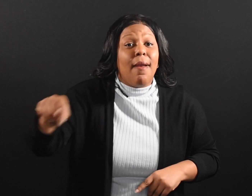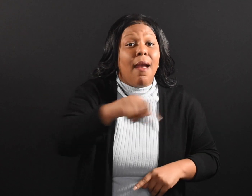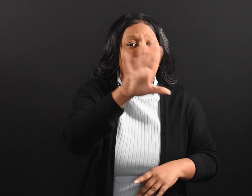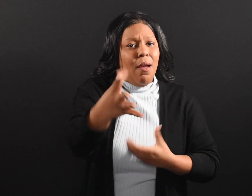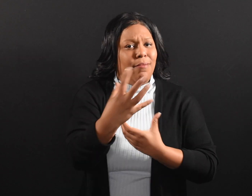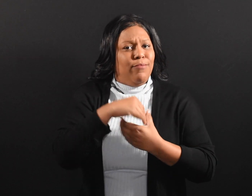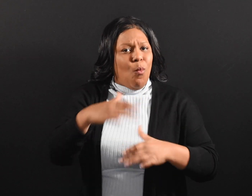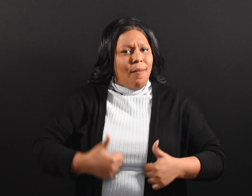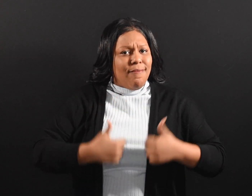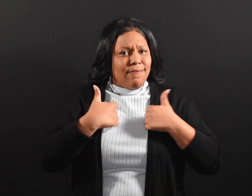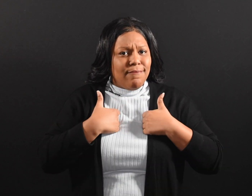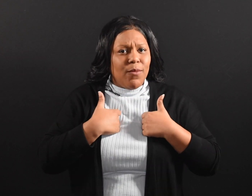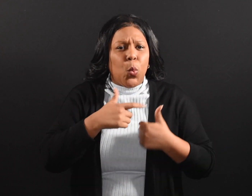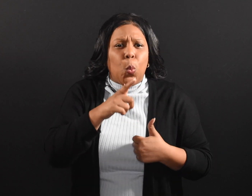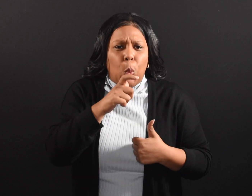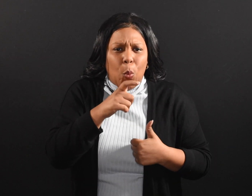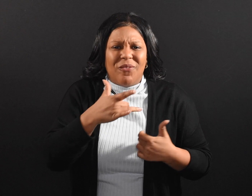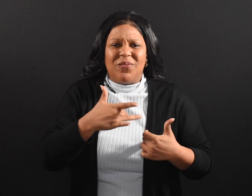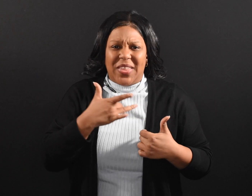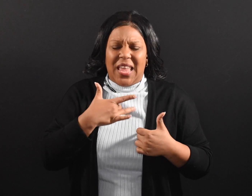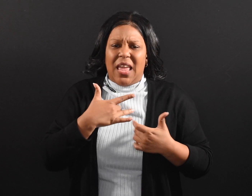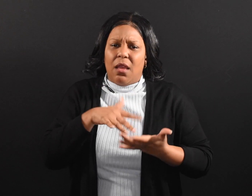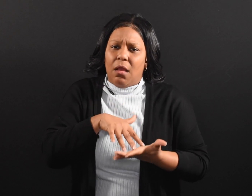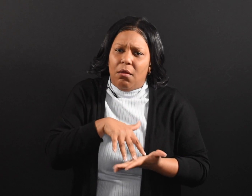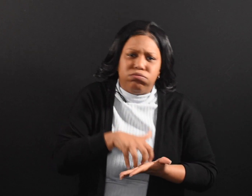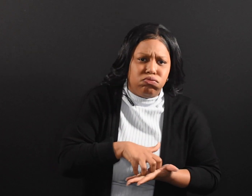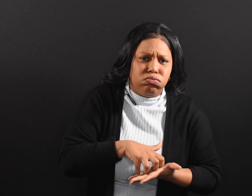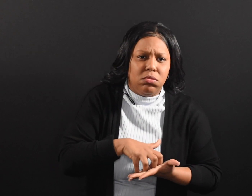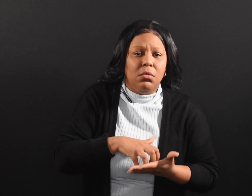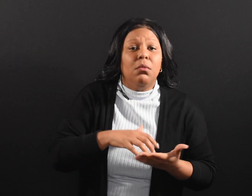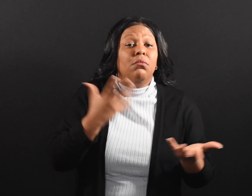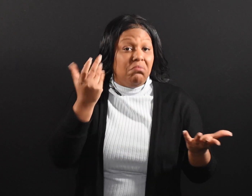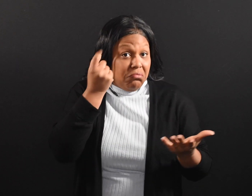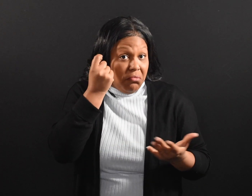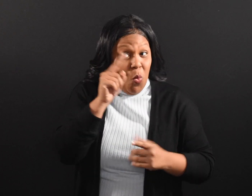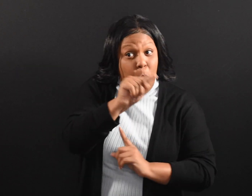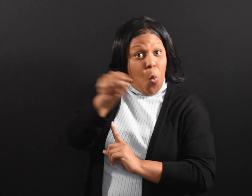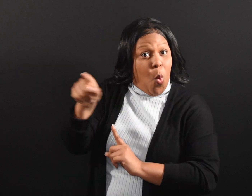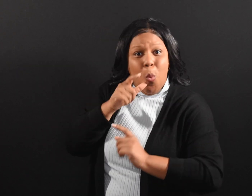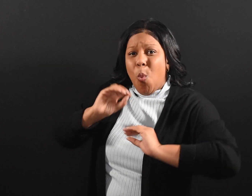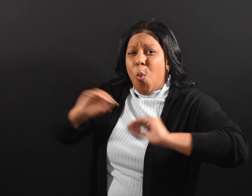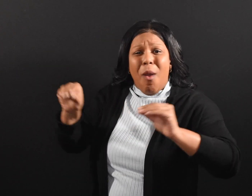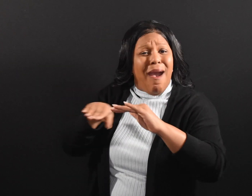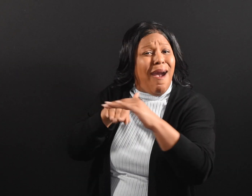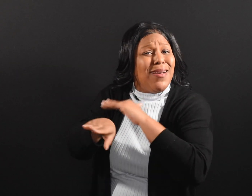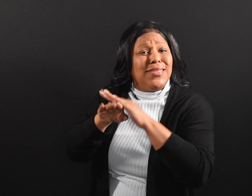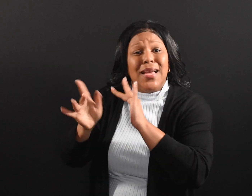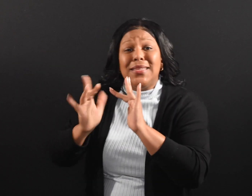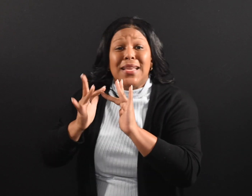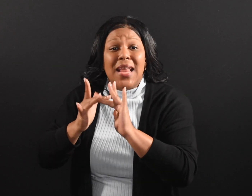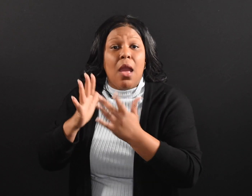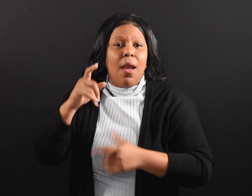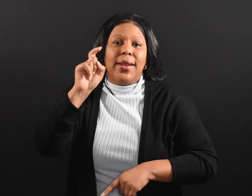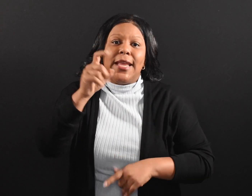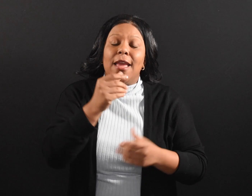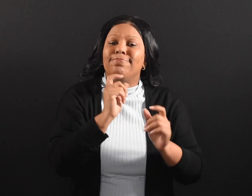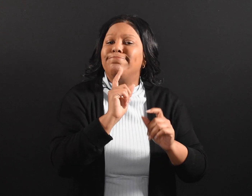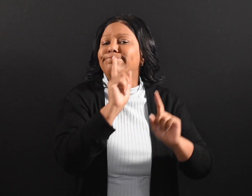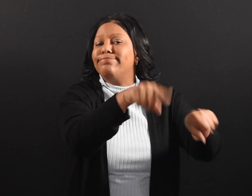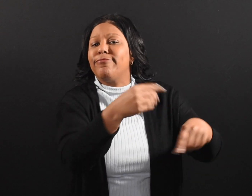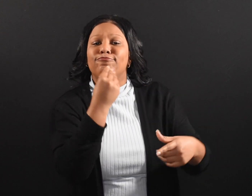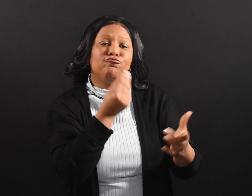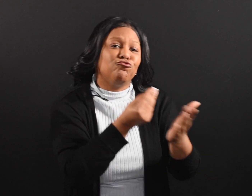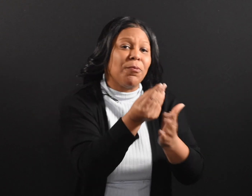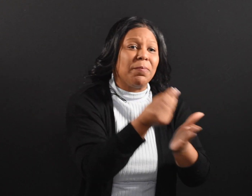may be more vulnerable (e.g. those with no access to the internet or need help grocery shopping)